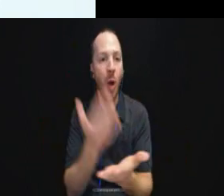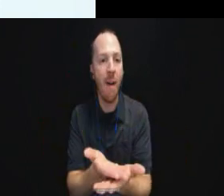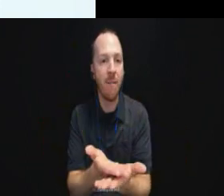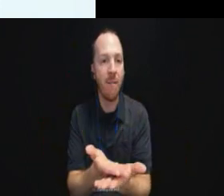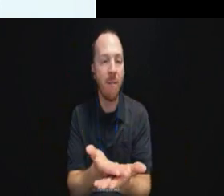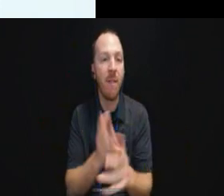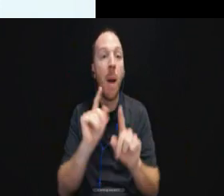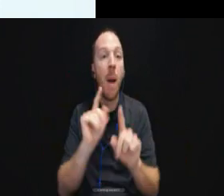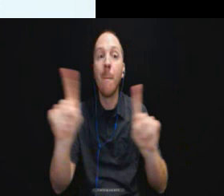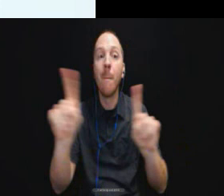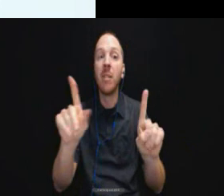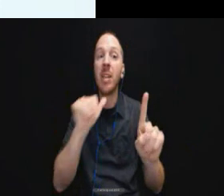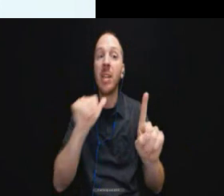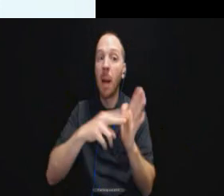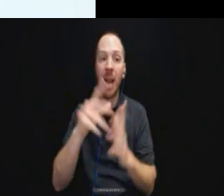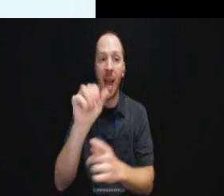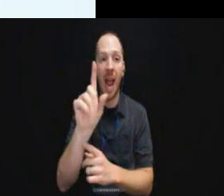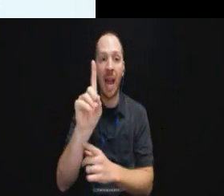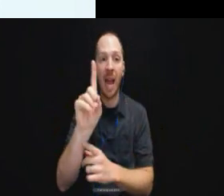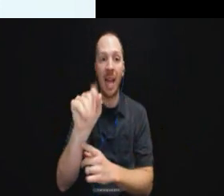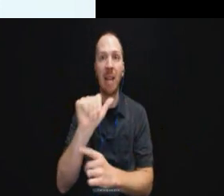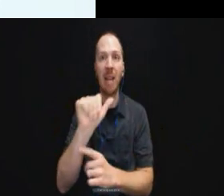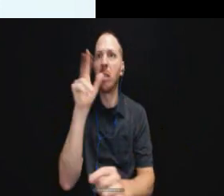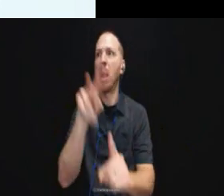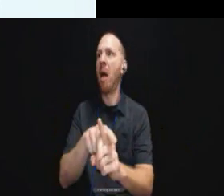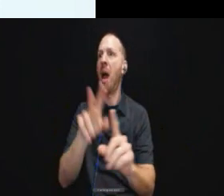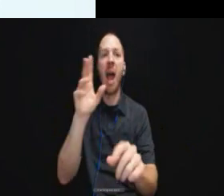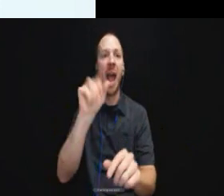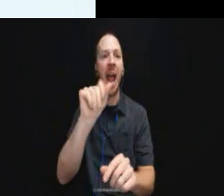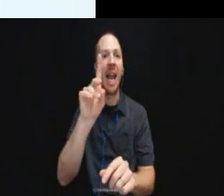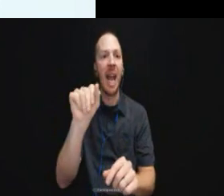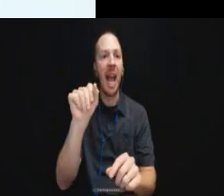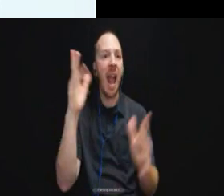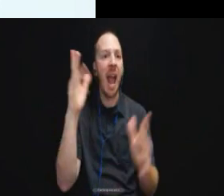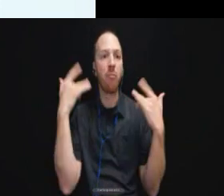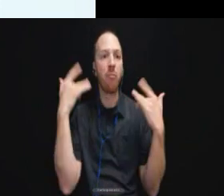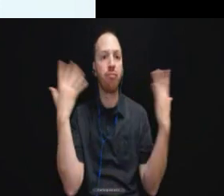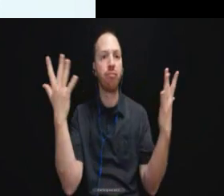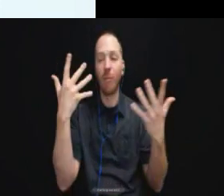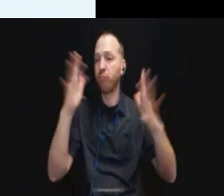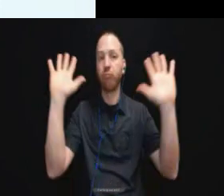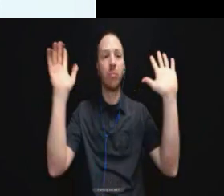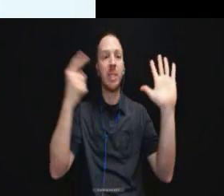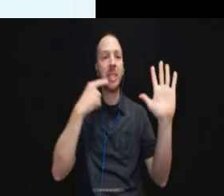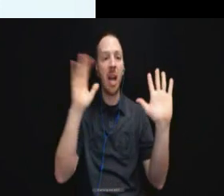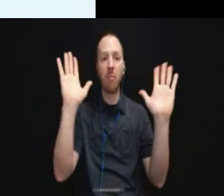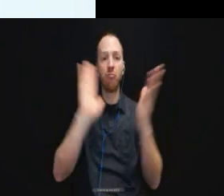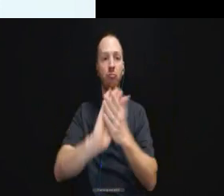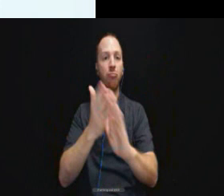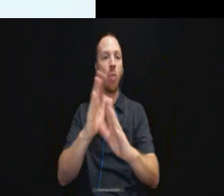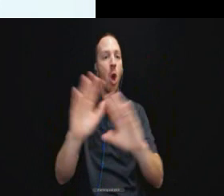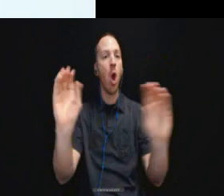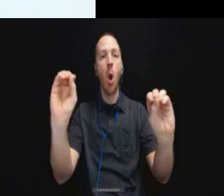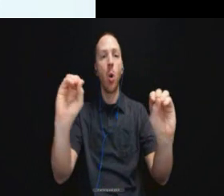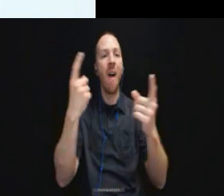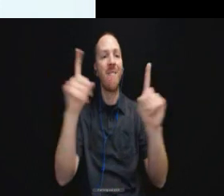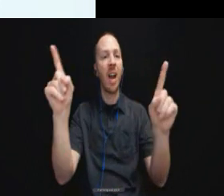But that doesn't mean the ADA doesn't apply. It doesn't mean you can totally throw up your hands and say there is no effective communication